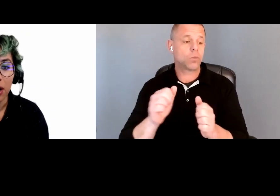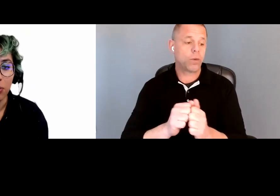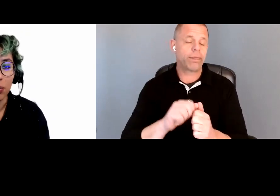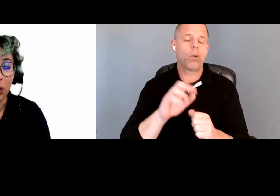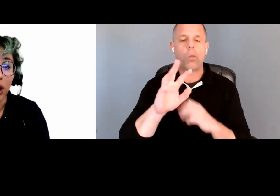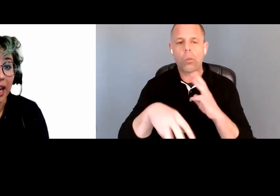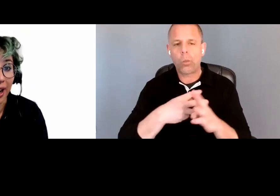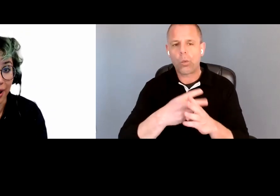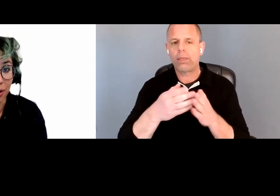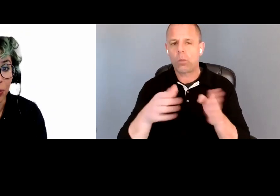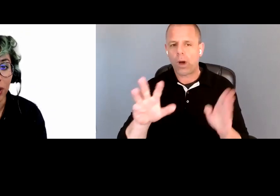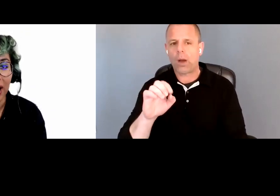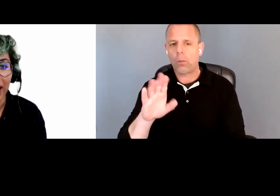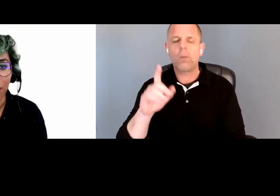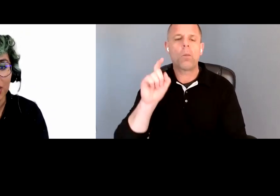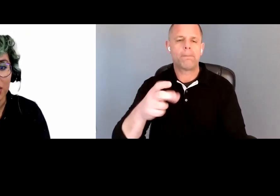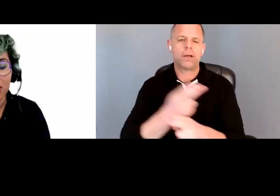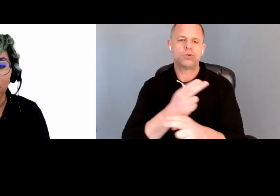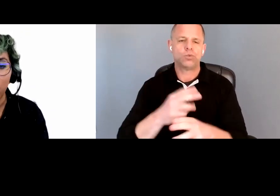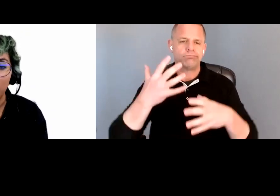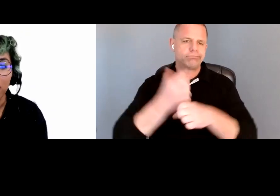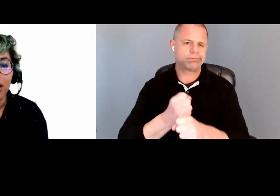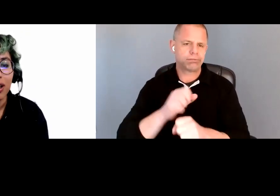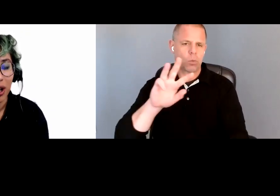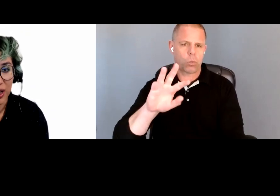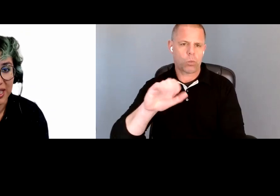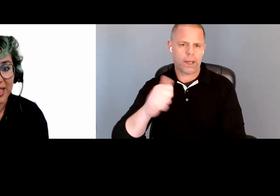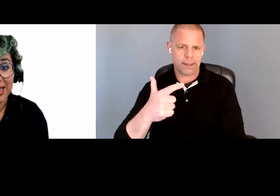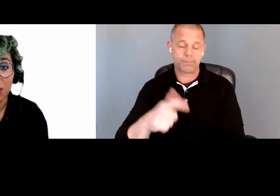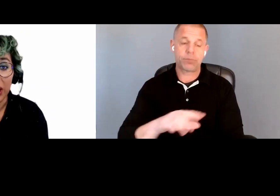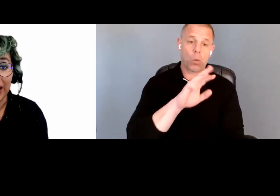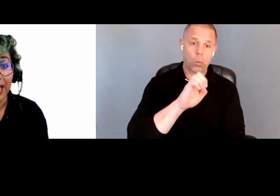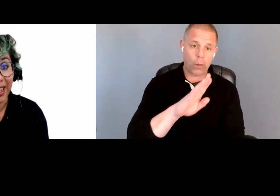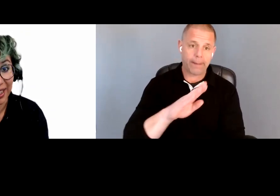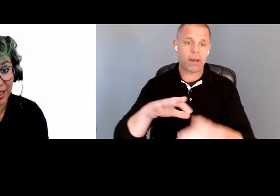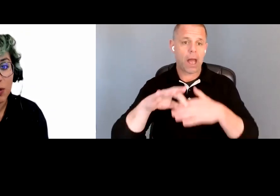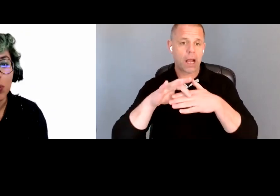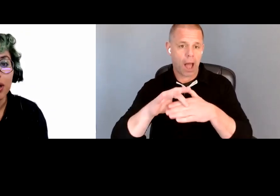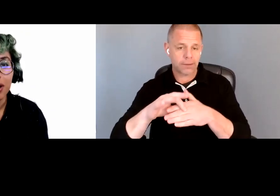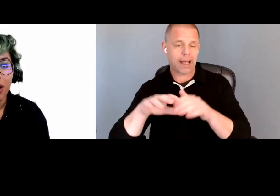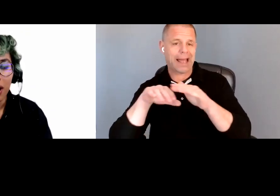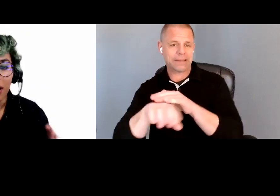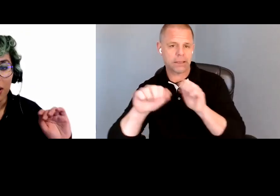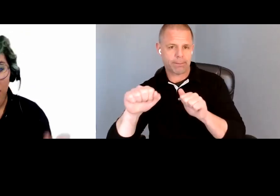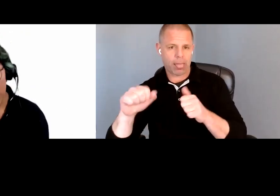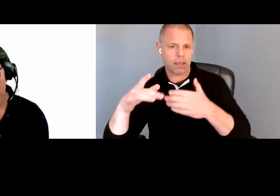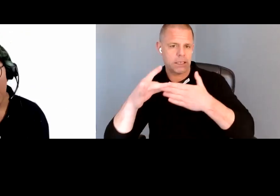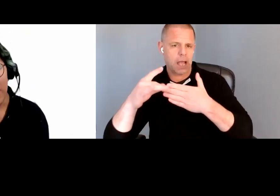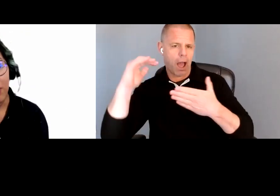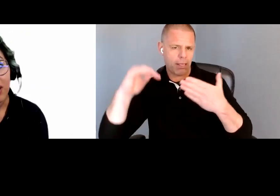it would be WCAG. WCAG, which is Web Content Accessibility Guidelines, those are made by the